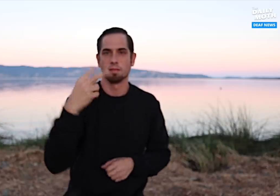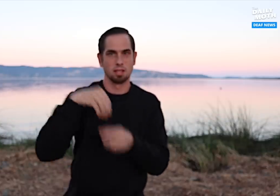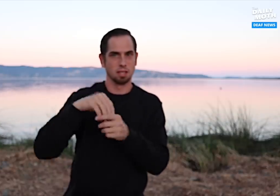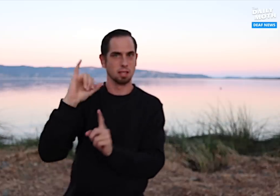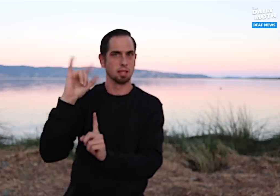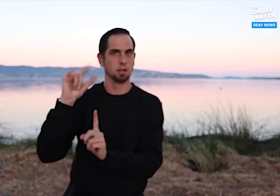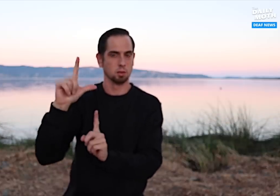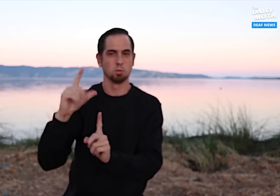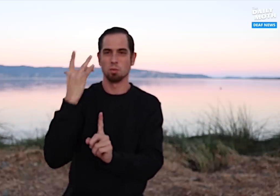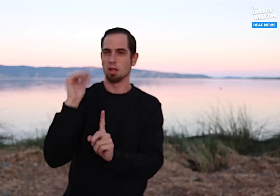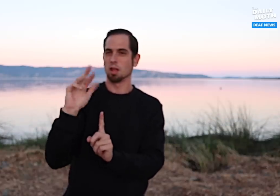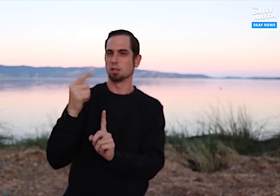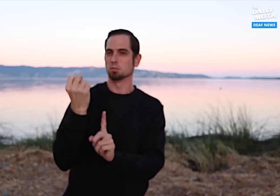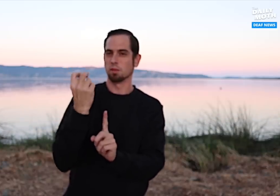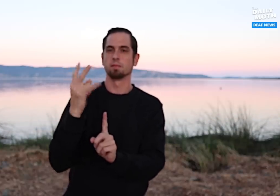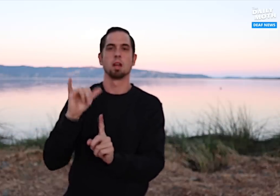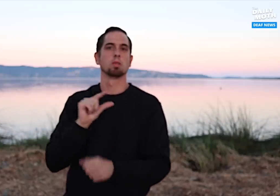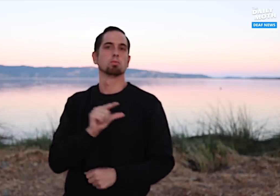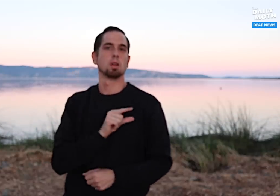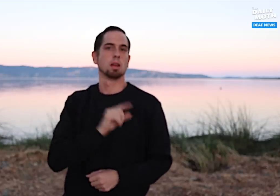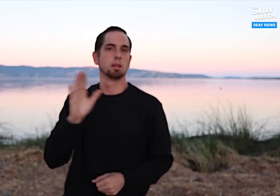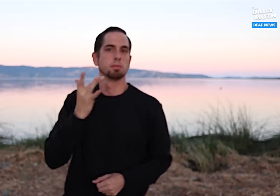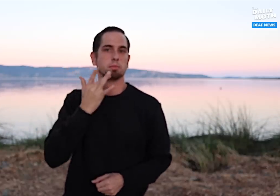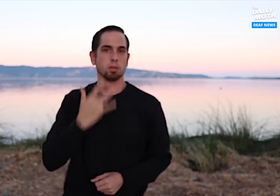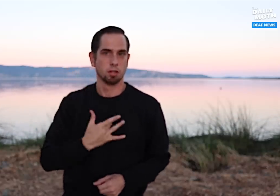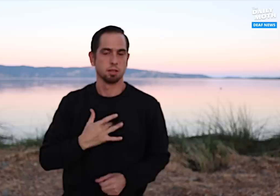Illinois because that is Grant’s birthday.